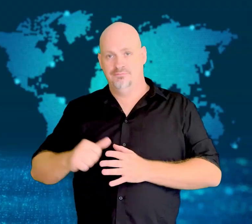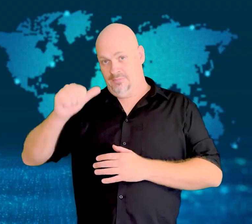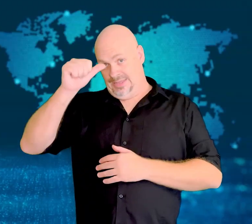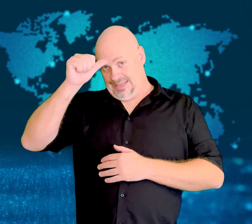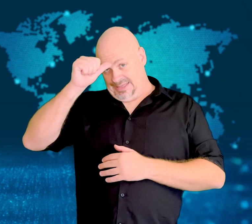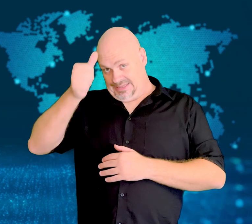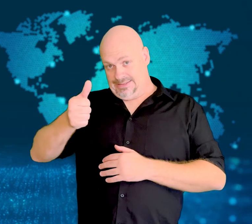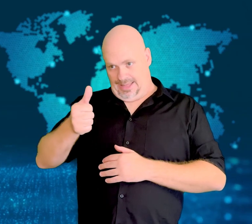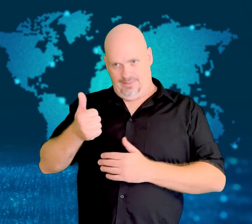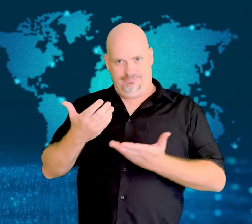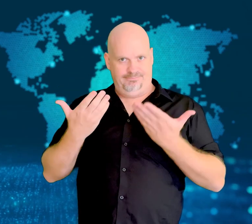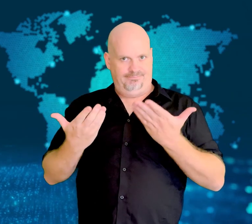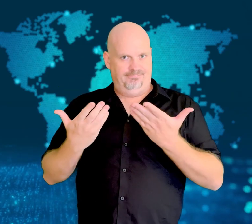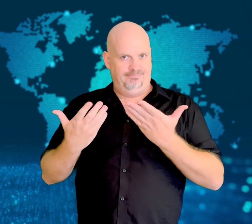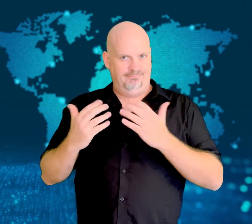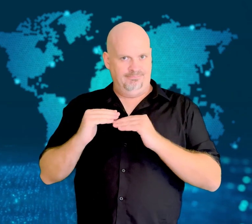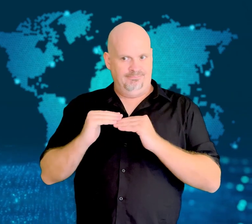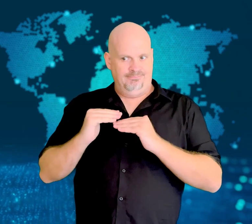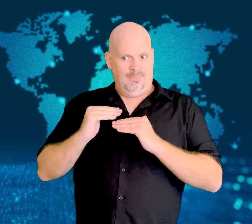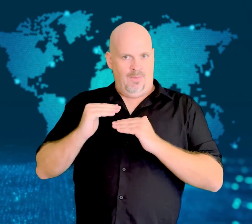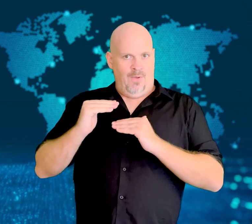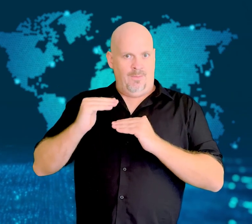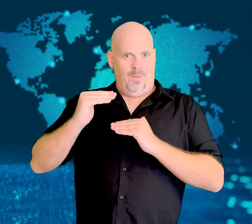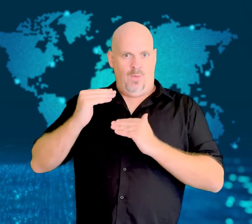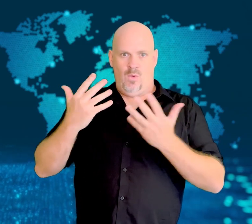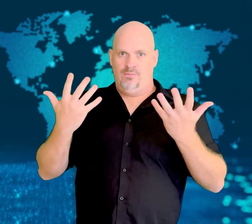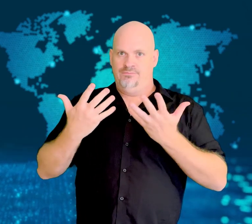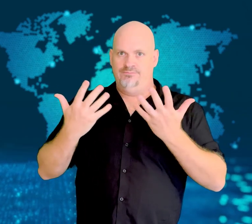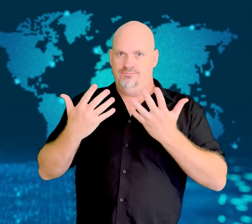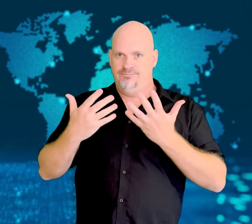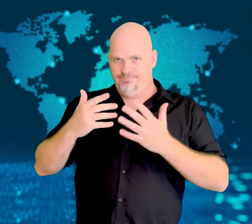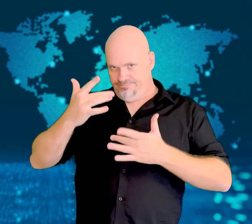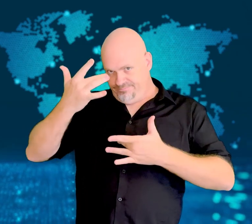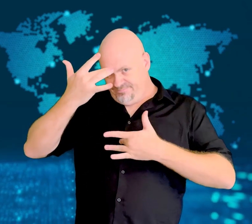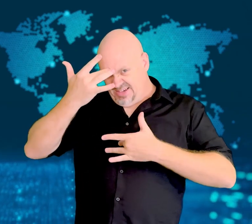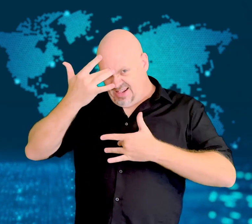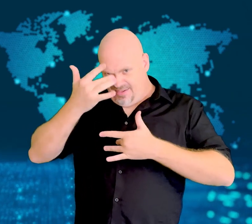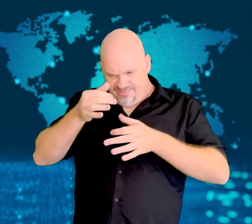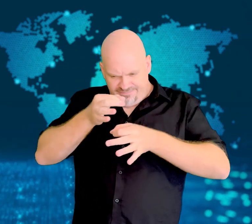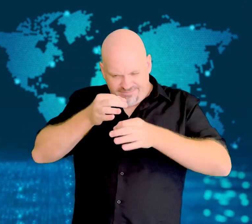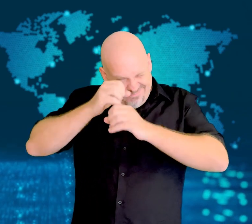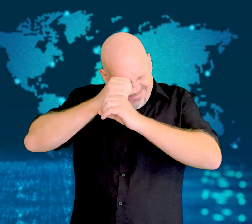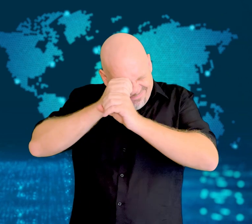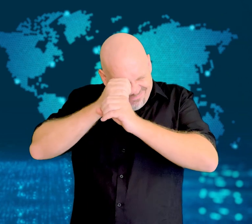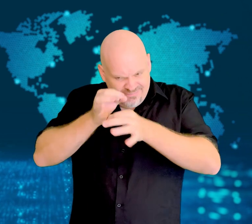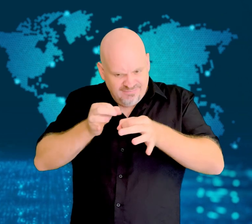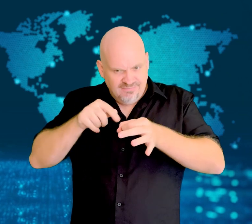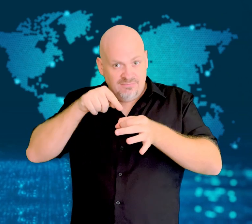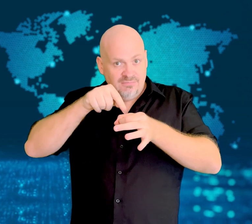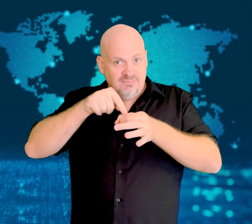[GAVIN]: India is facing a pandemic of antibiotic-resistant superbugs.